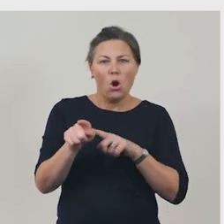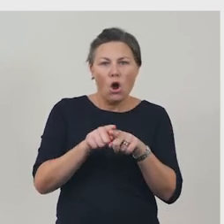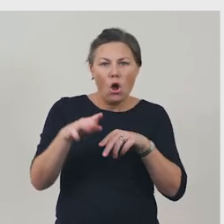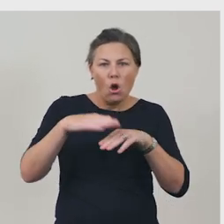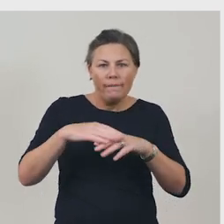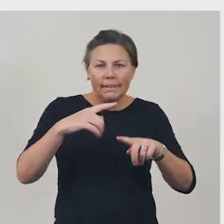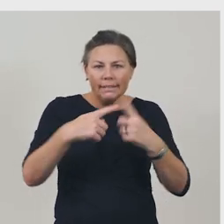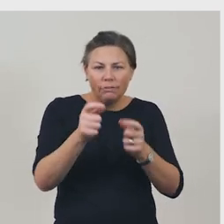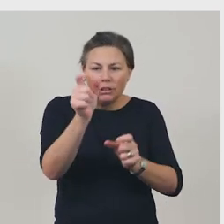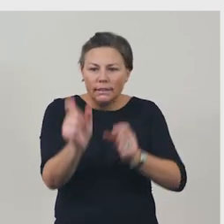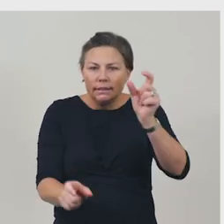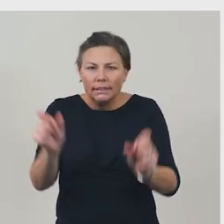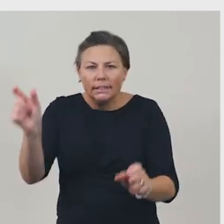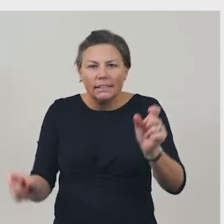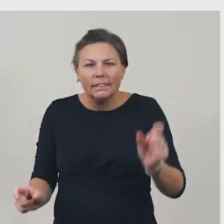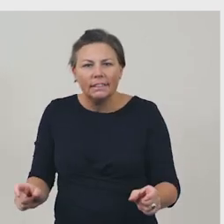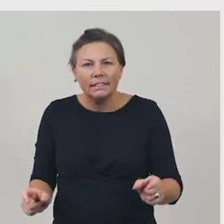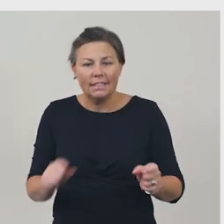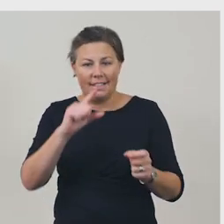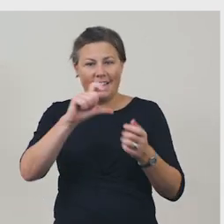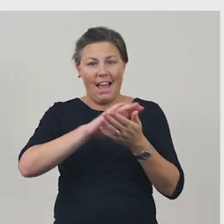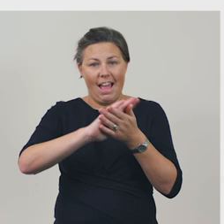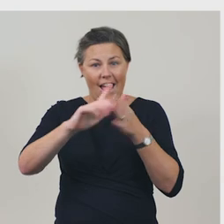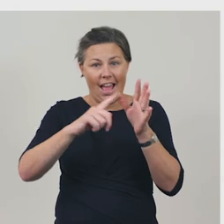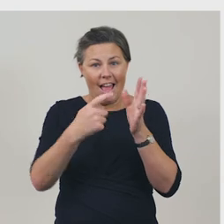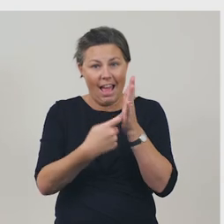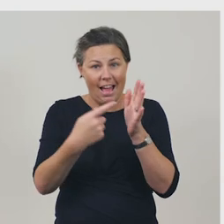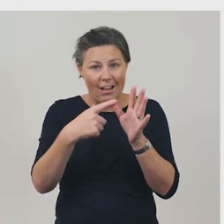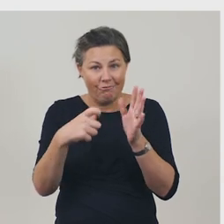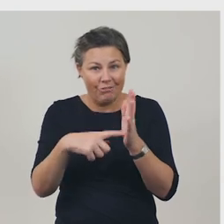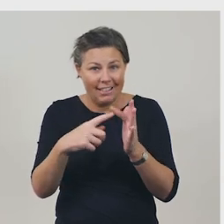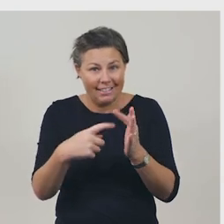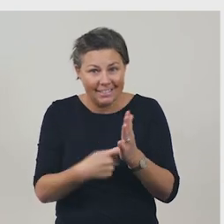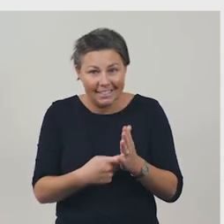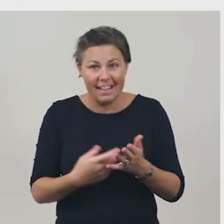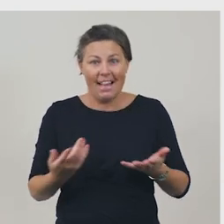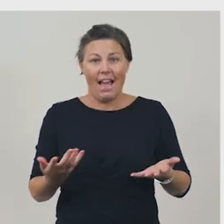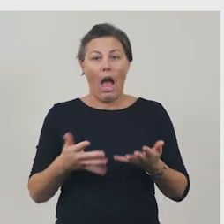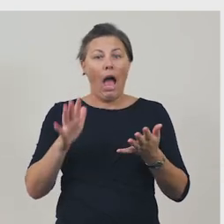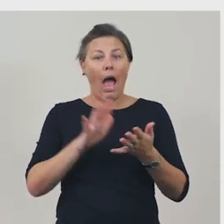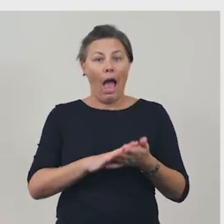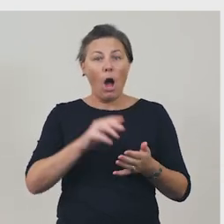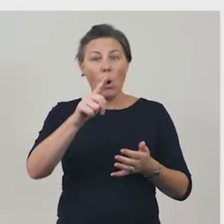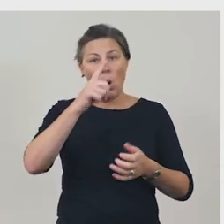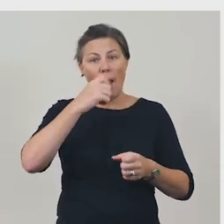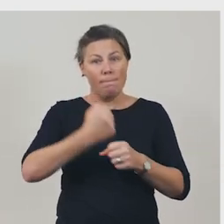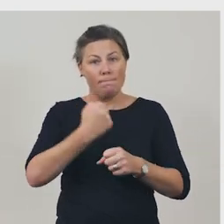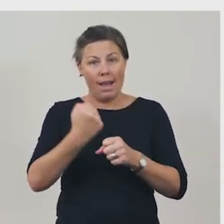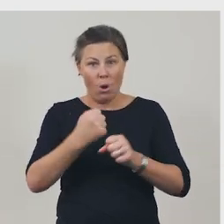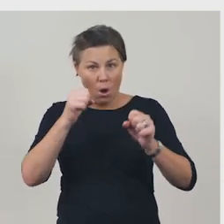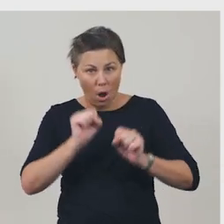about the Ginkis characters, how we can build a quadbike of our own,